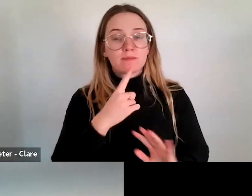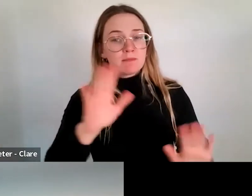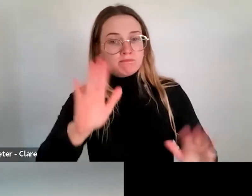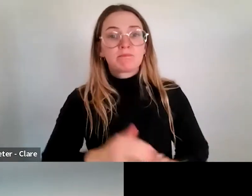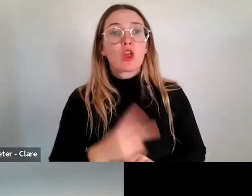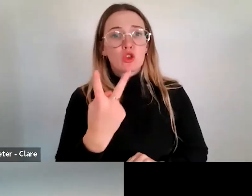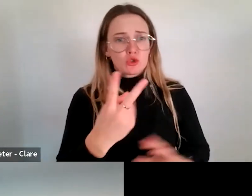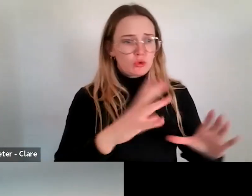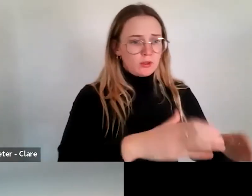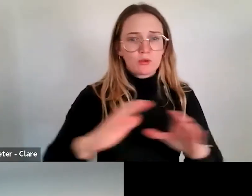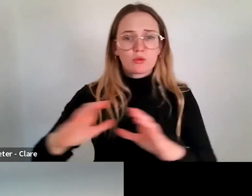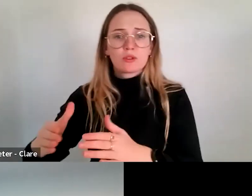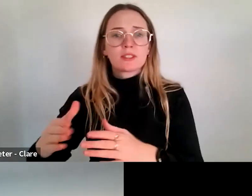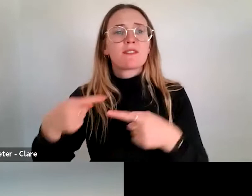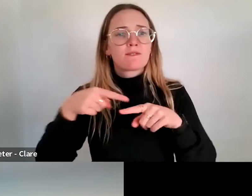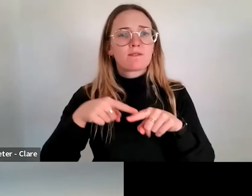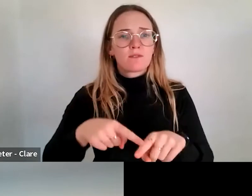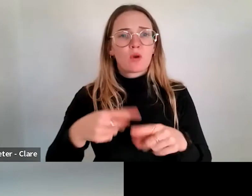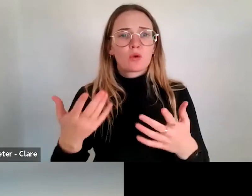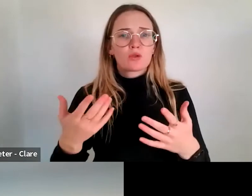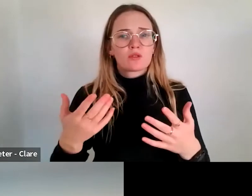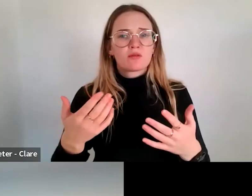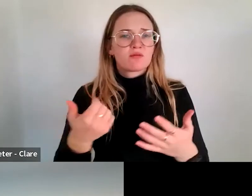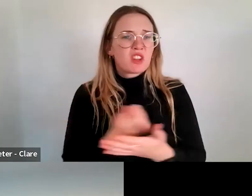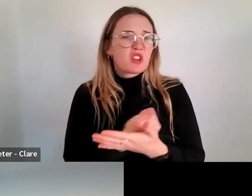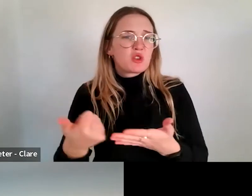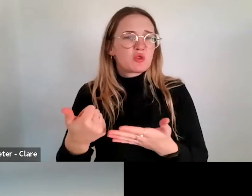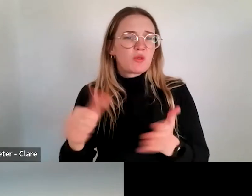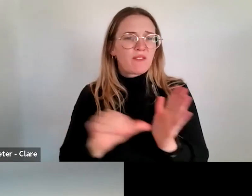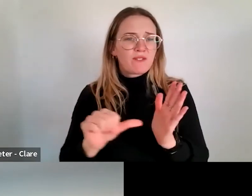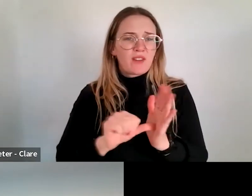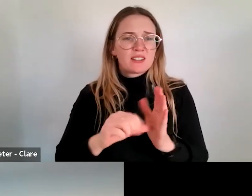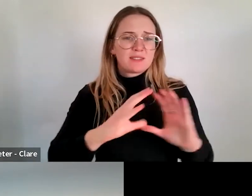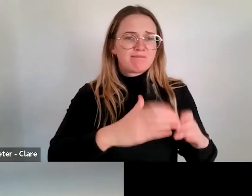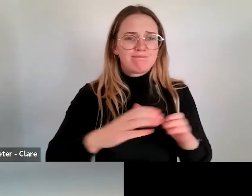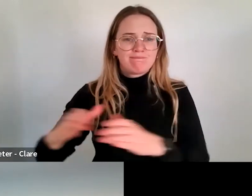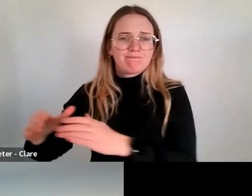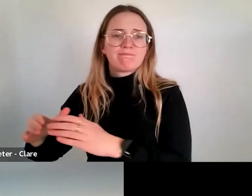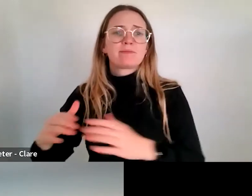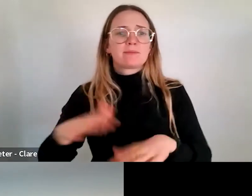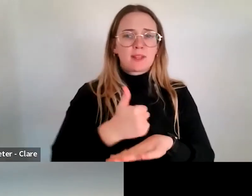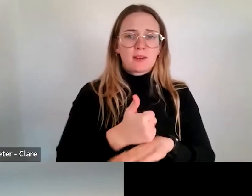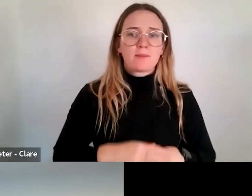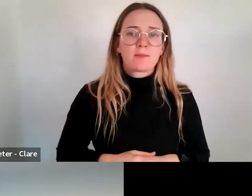on the sort of the normal funding categories we offer for individuals and groups and for organisations, so